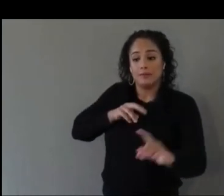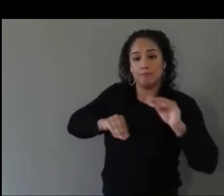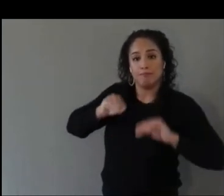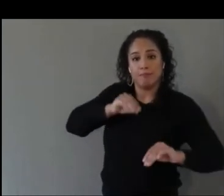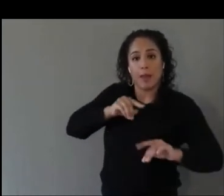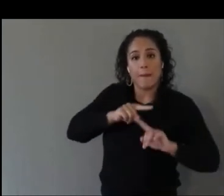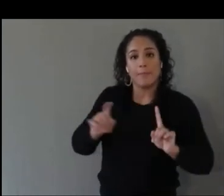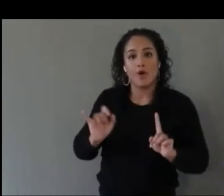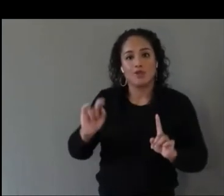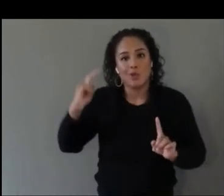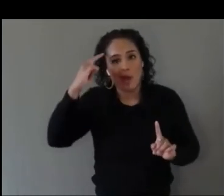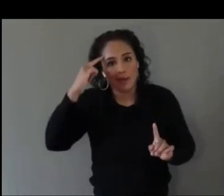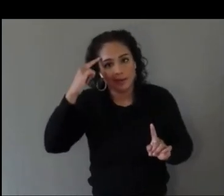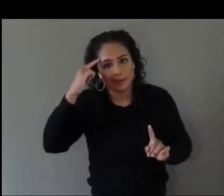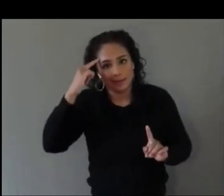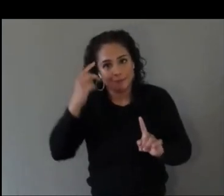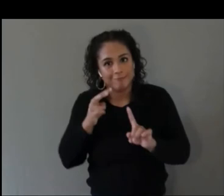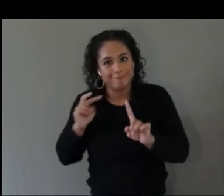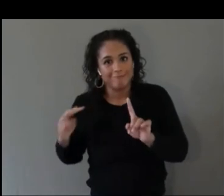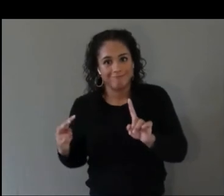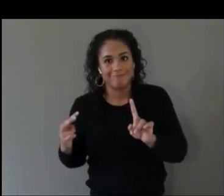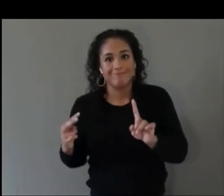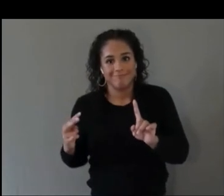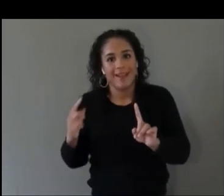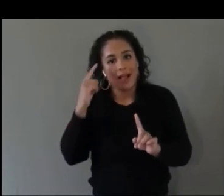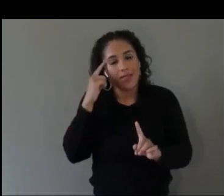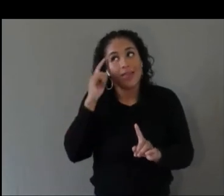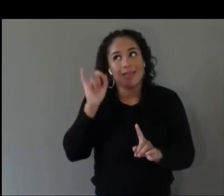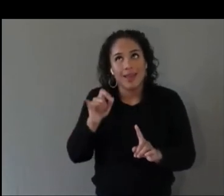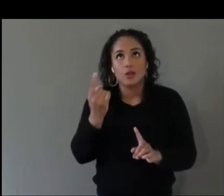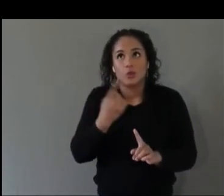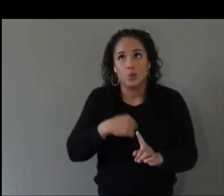That is all something we all need to remember whenever we're developing those experiences.